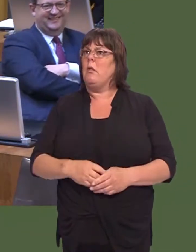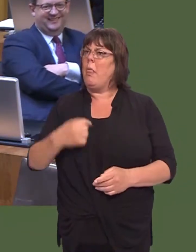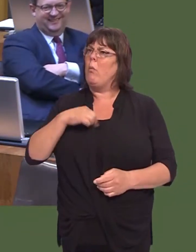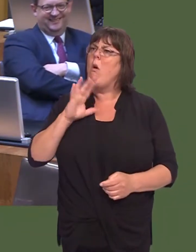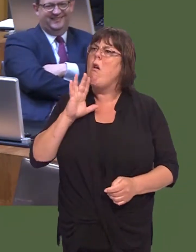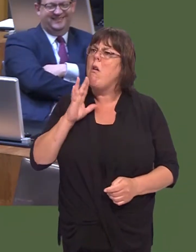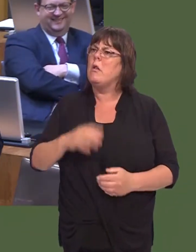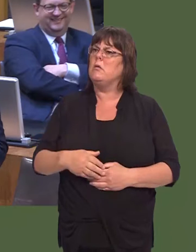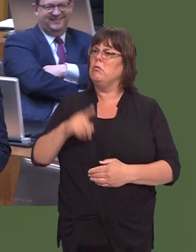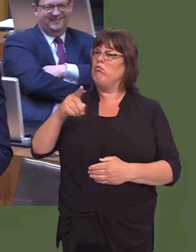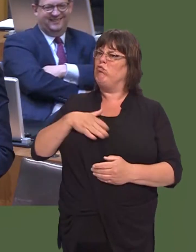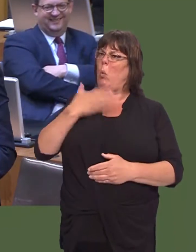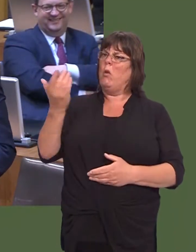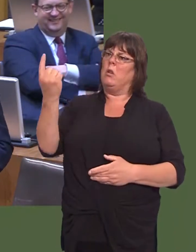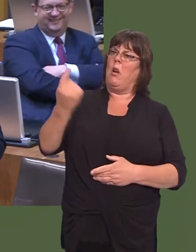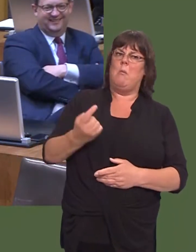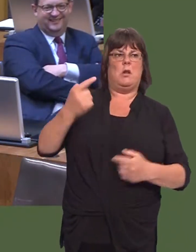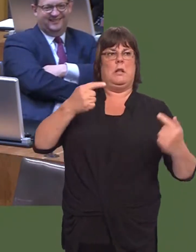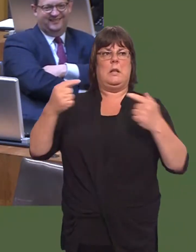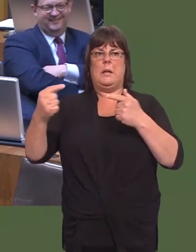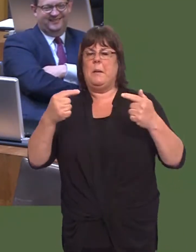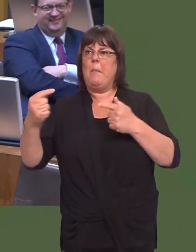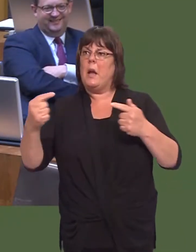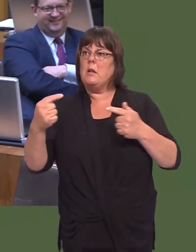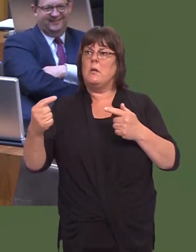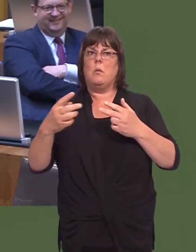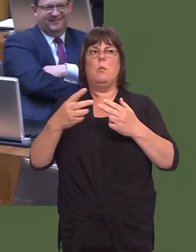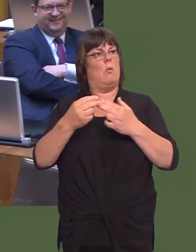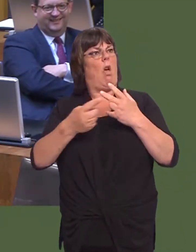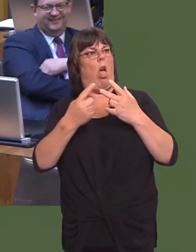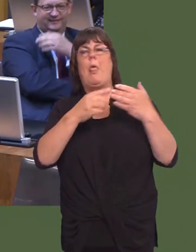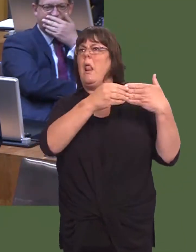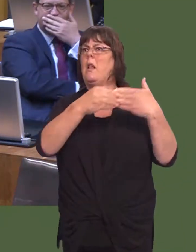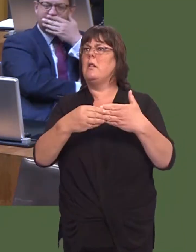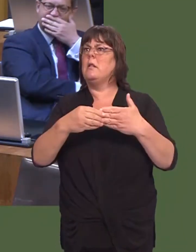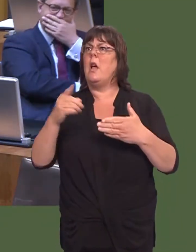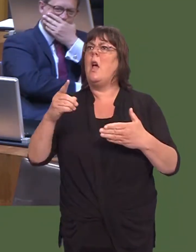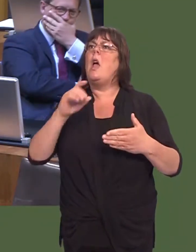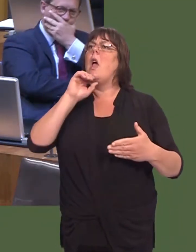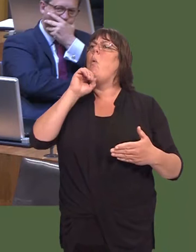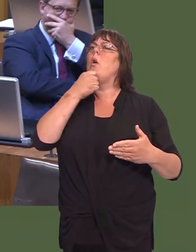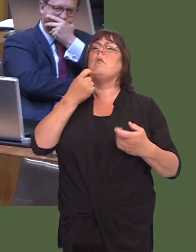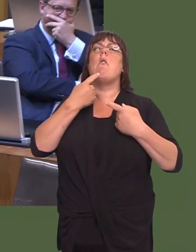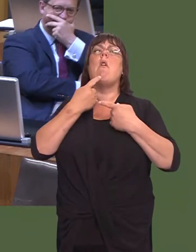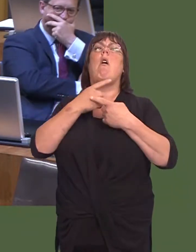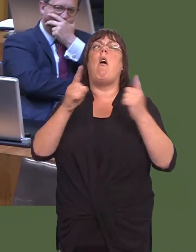Thatís what we heard. He was not willing to come and debateóand other leaders as wellóand to put forward the Conservative case.